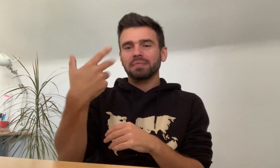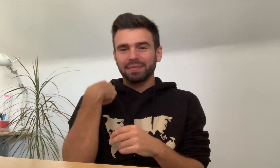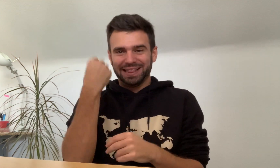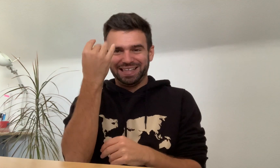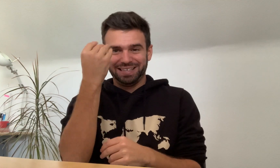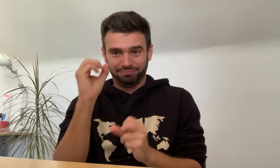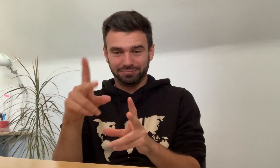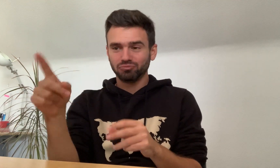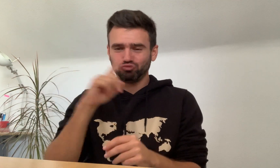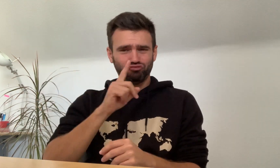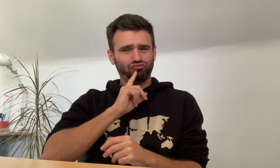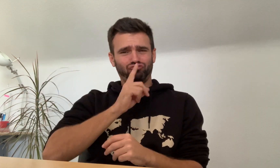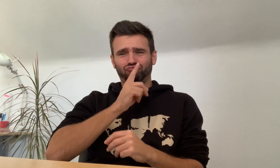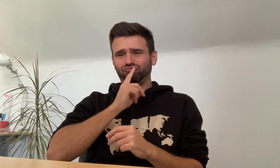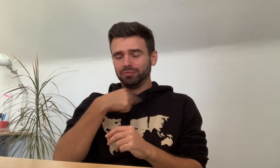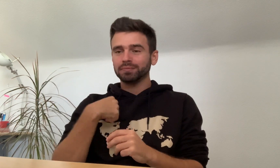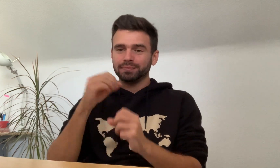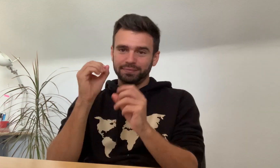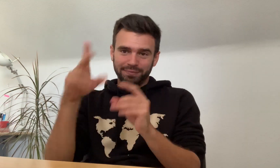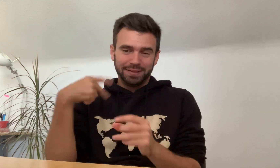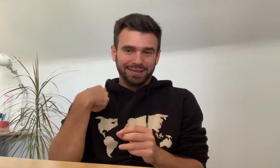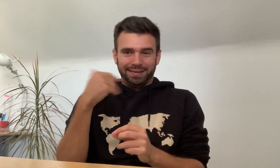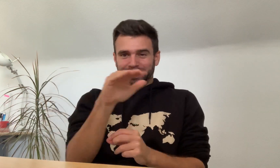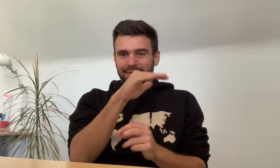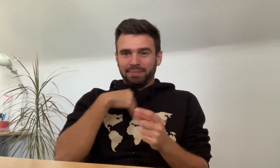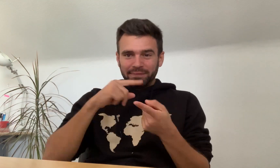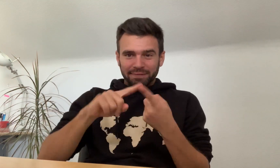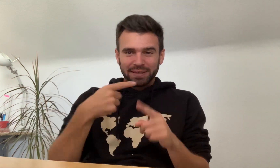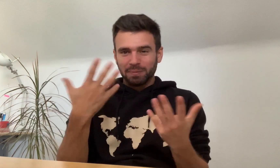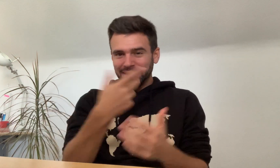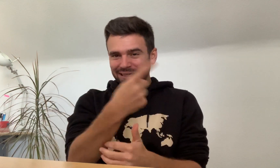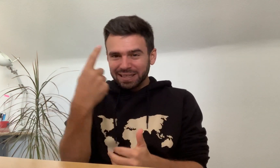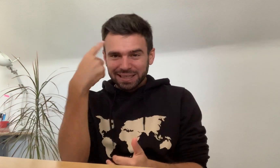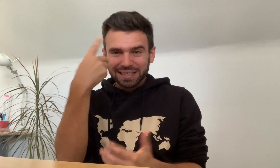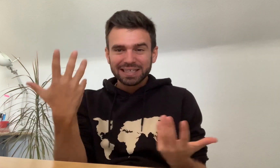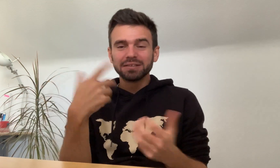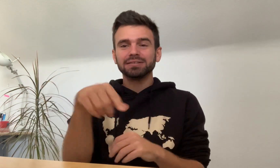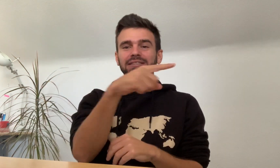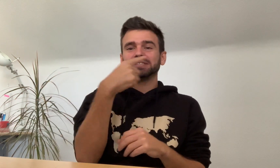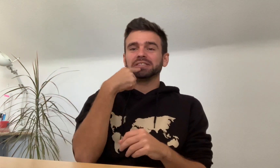I told him I would think about it and he said sure. I asked my friends what they thought.